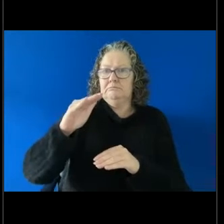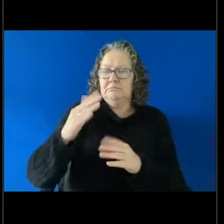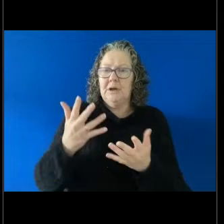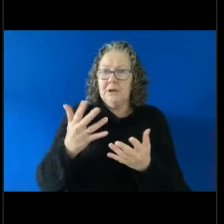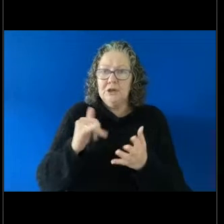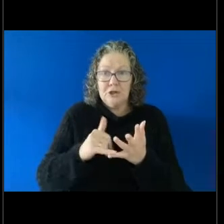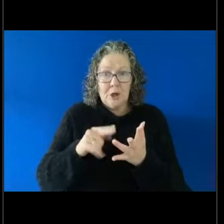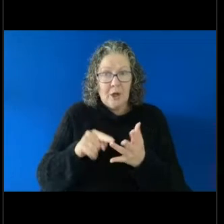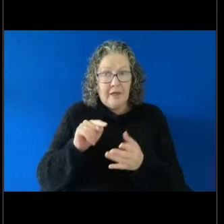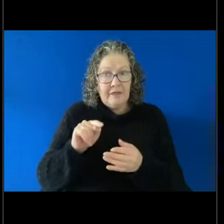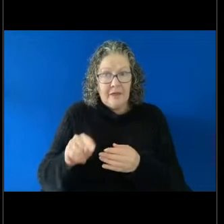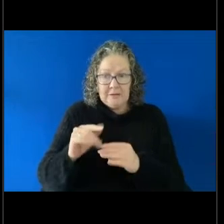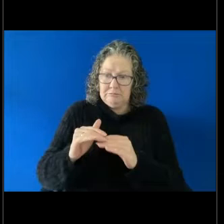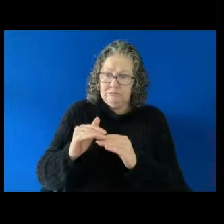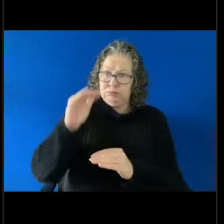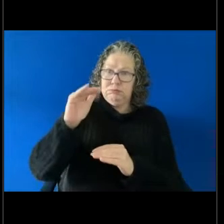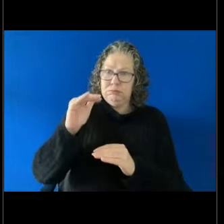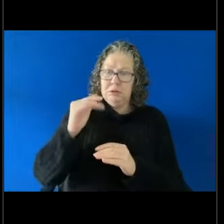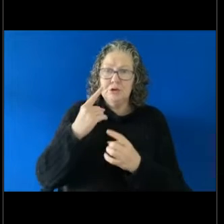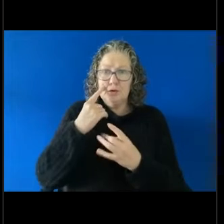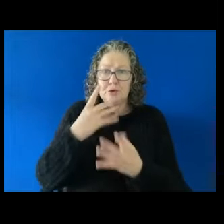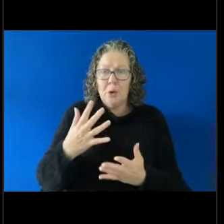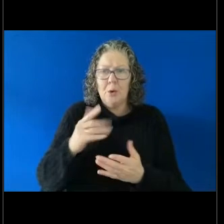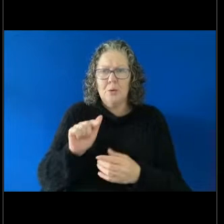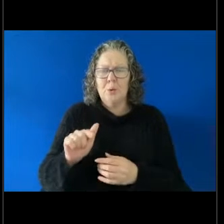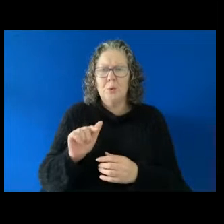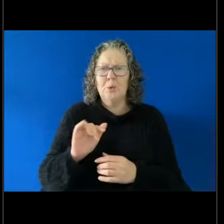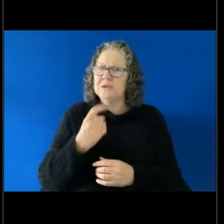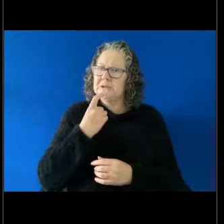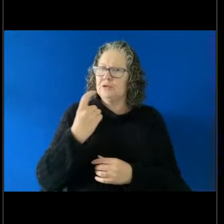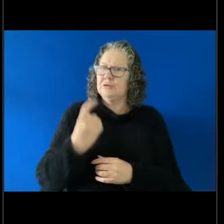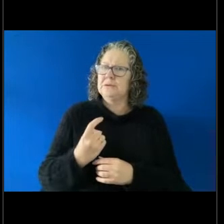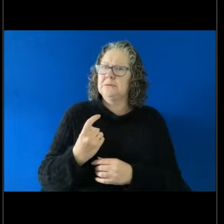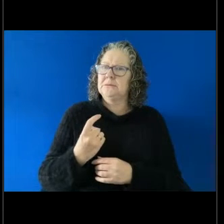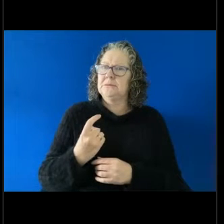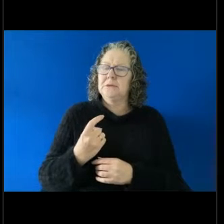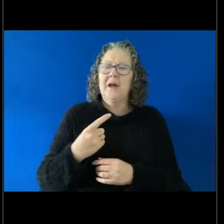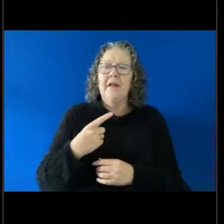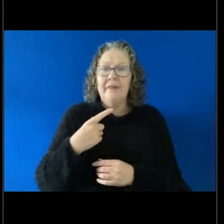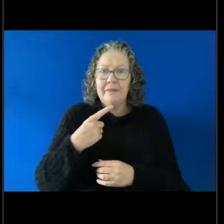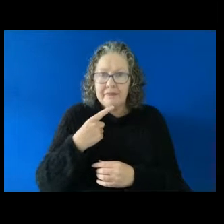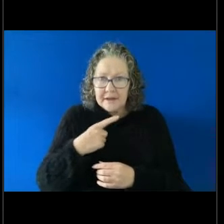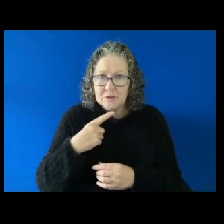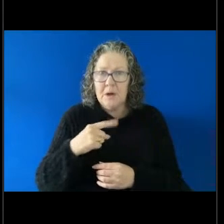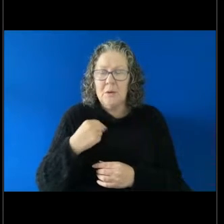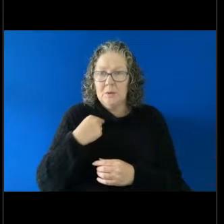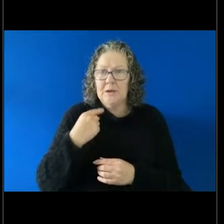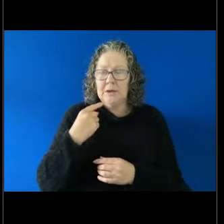the seriousness and that's why we think it's important to refer clients to get advice about